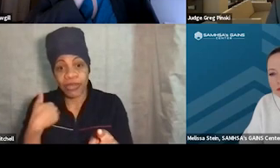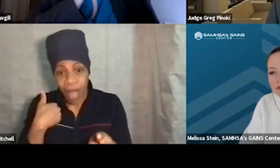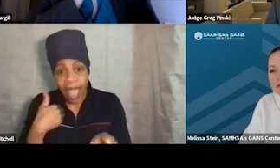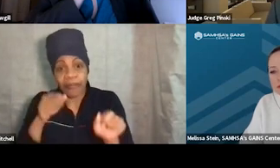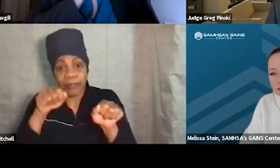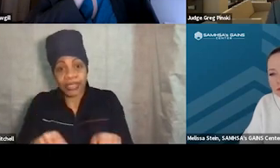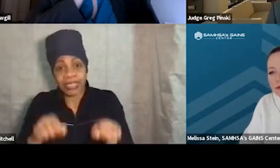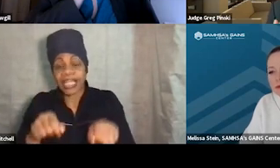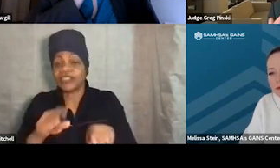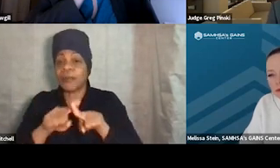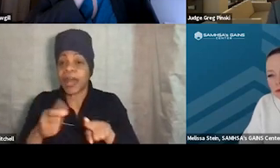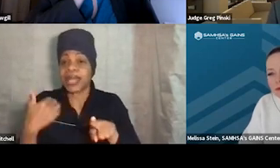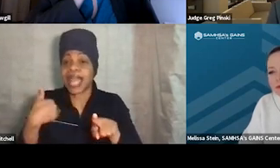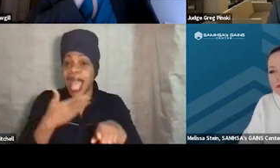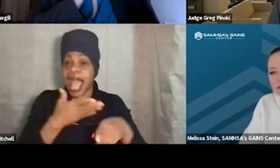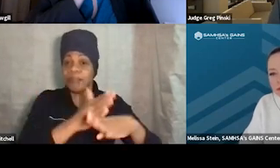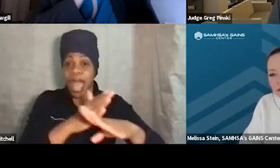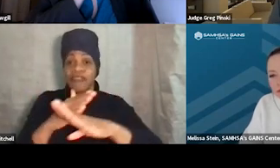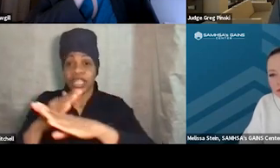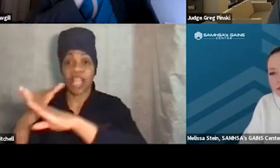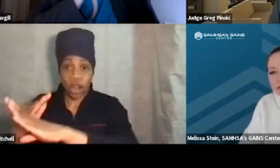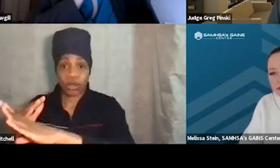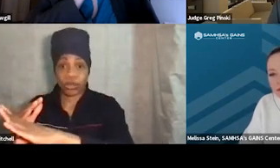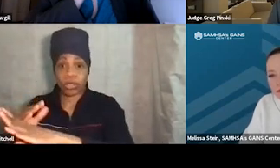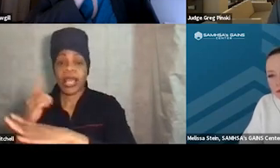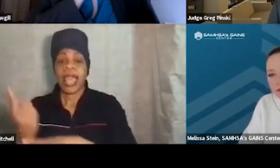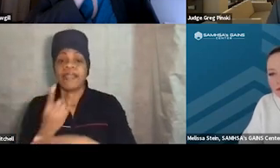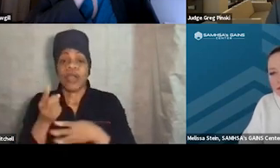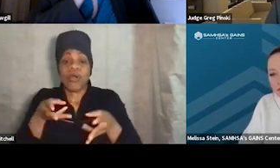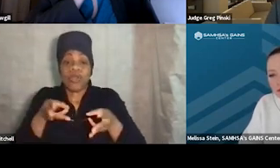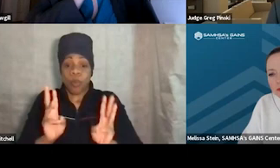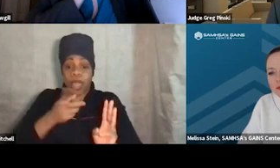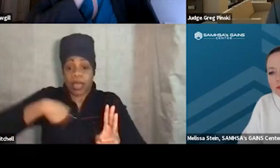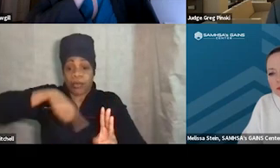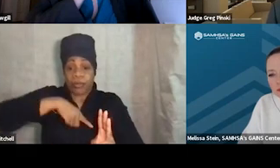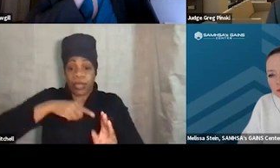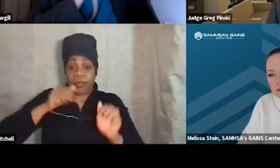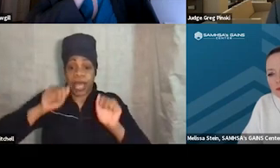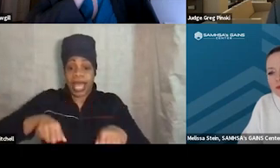And the only way that we can truly be successful is for you to show up.